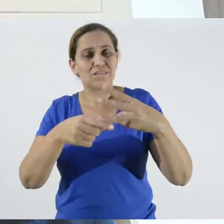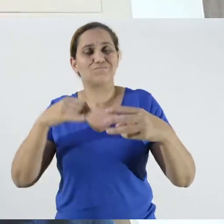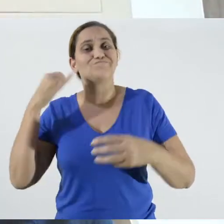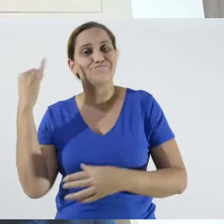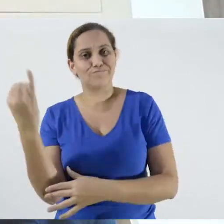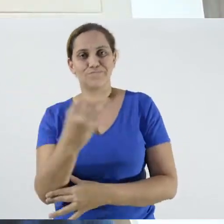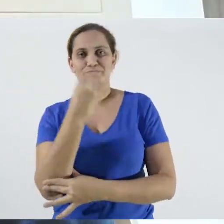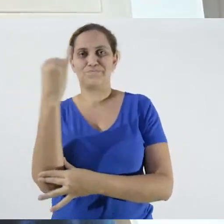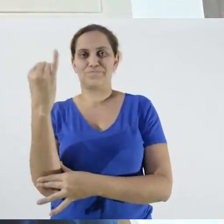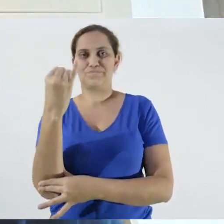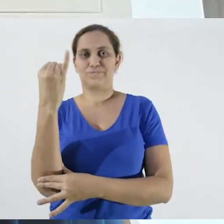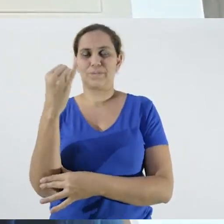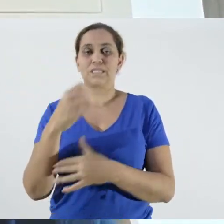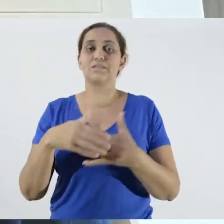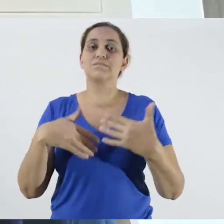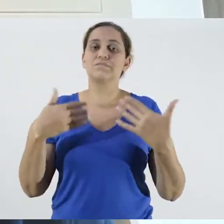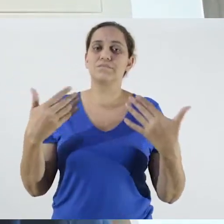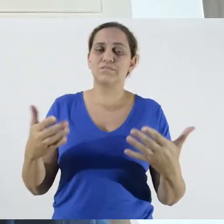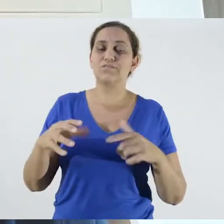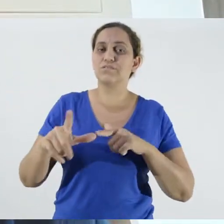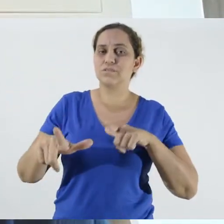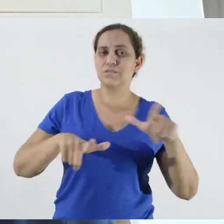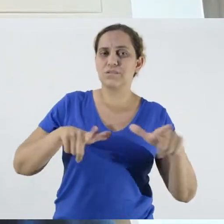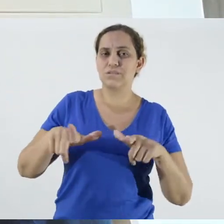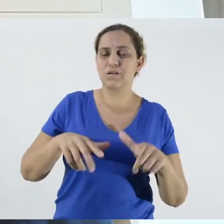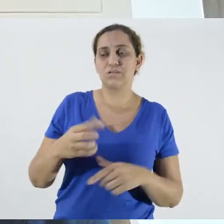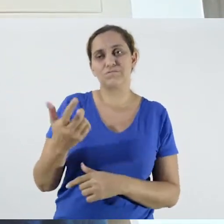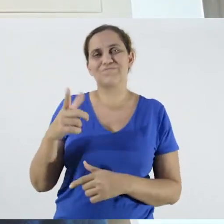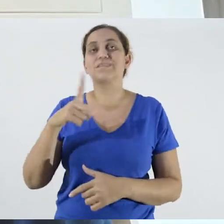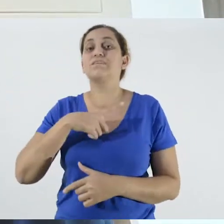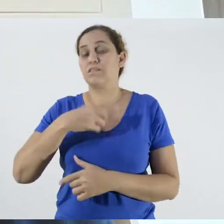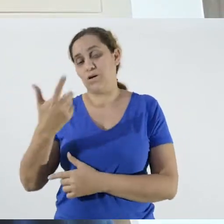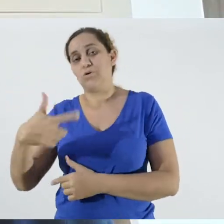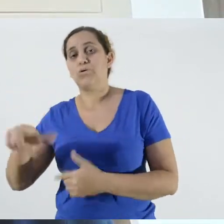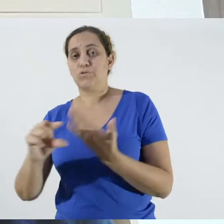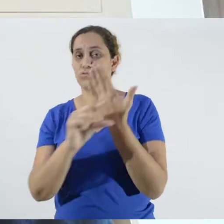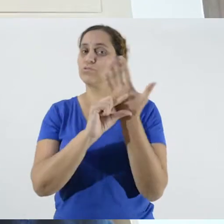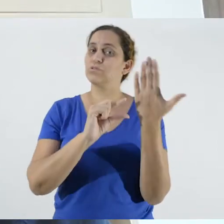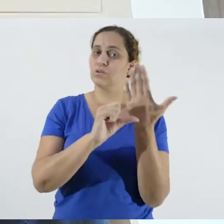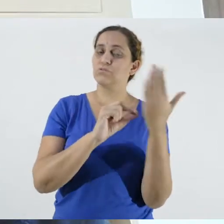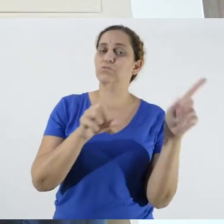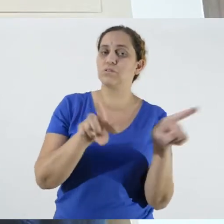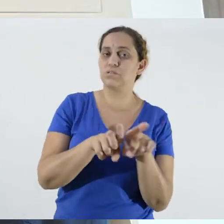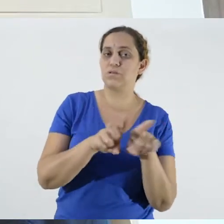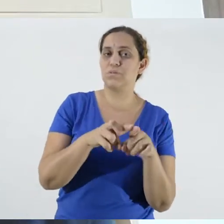of course, with other authors, but basically with these three who